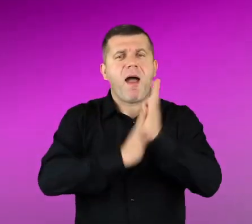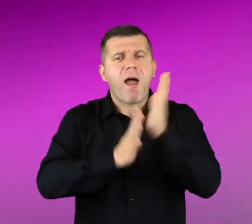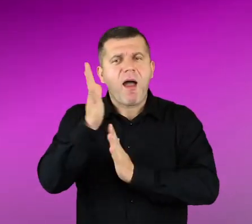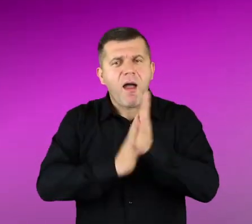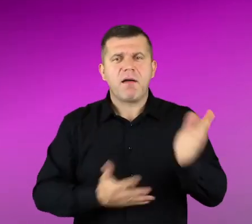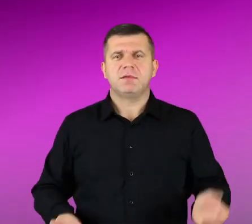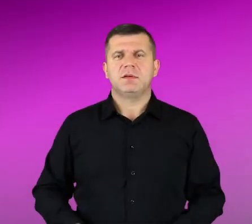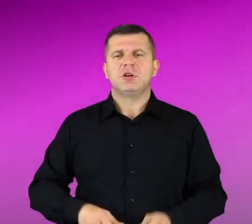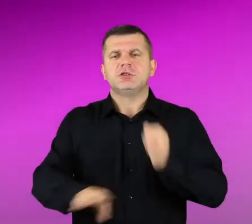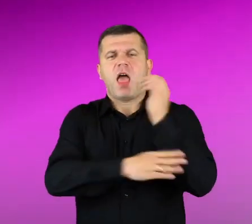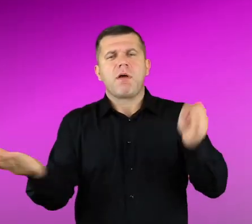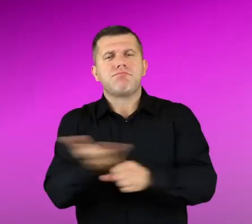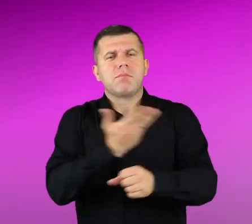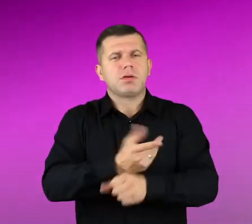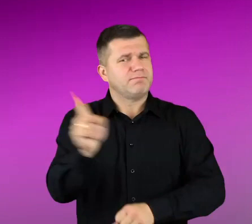So they wouldn’t cut trees.